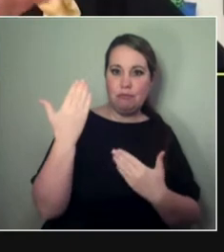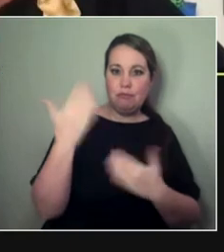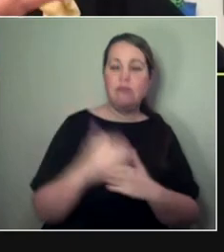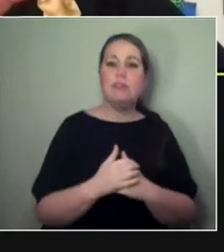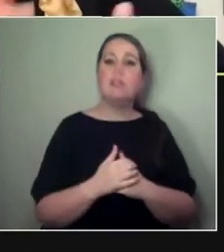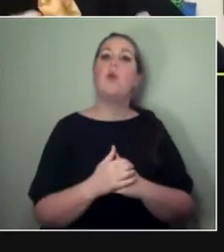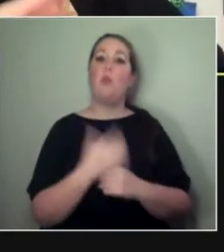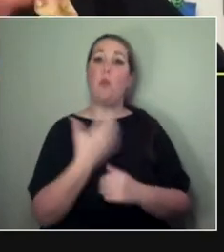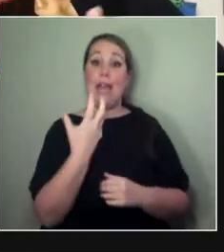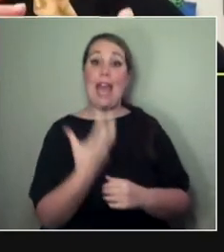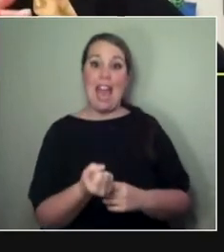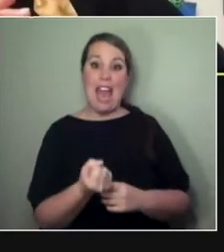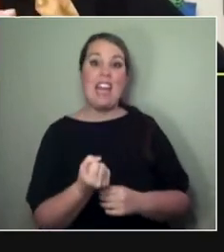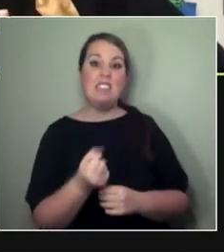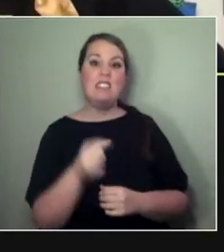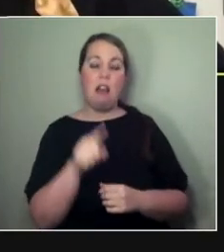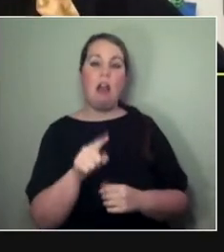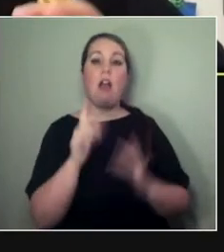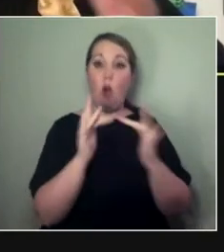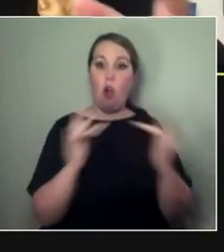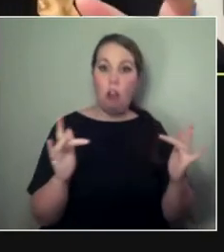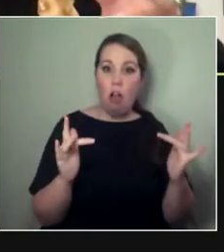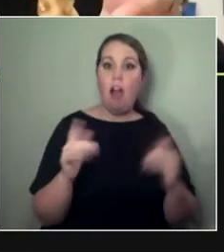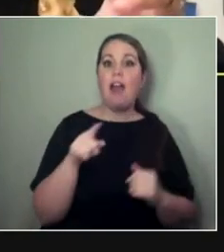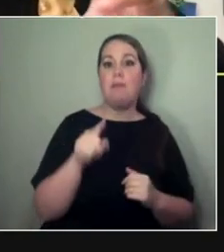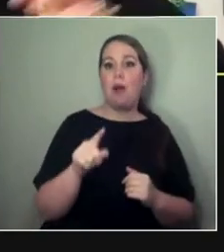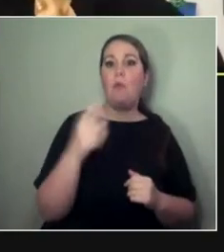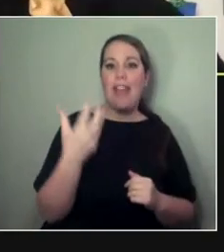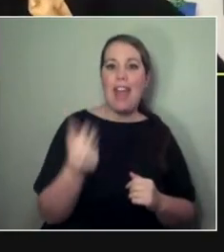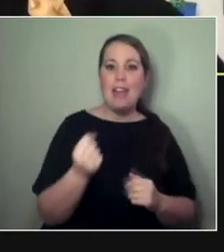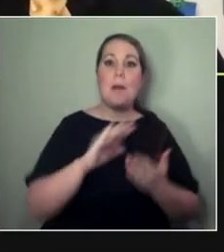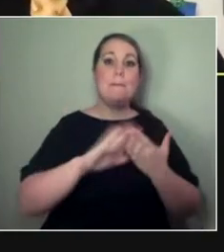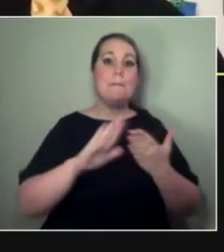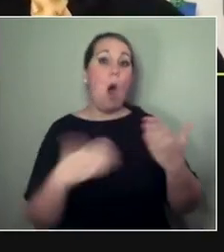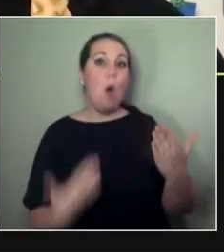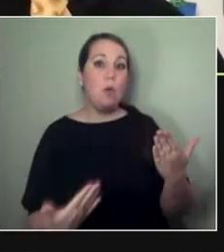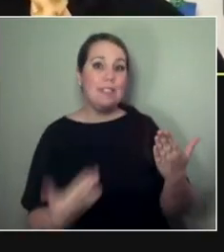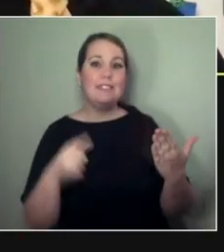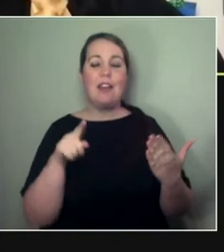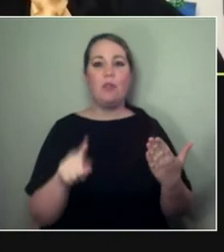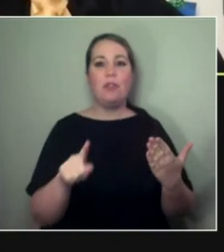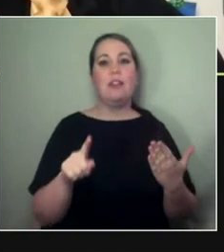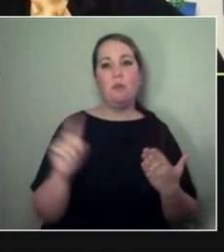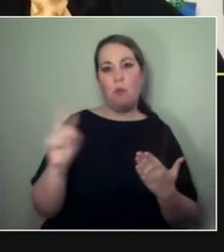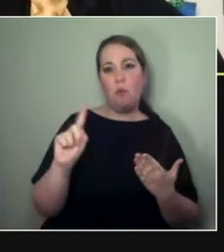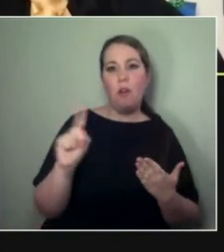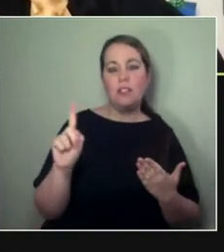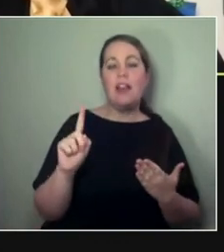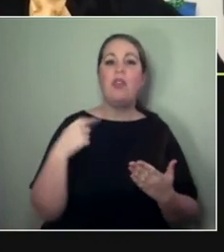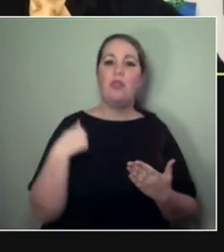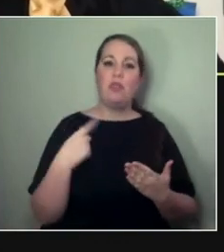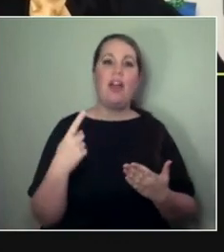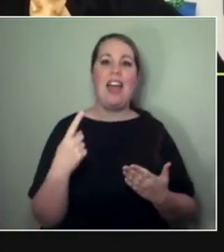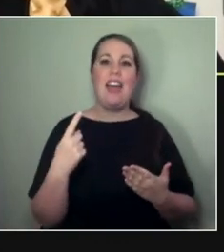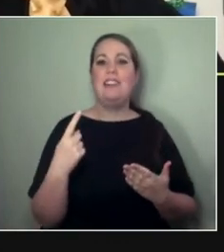a pre-recorded kind of curated episode, which was a really wonderful experience